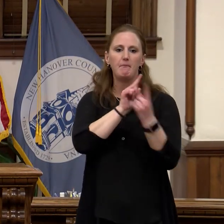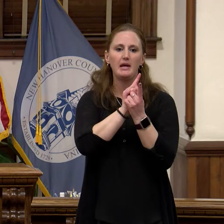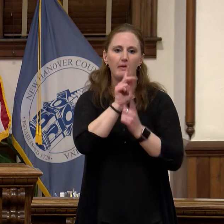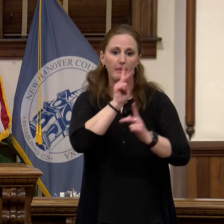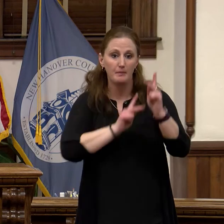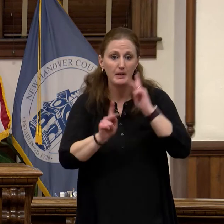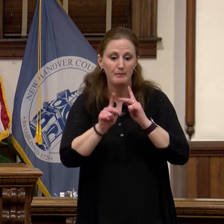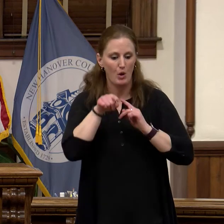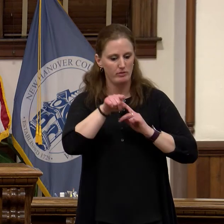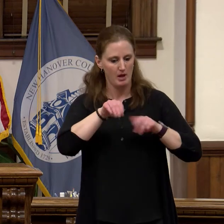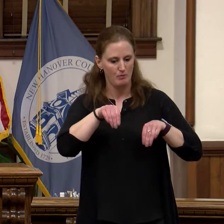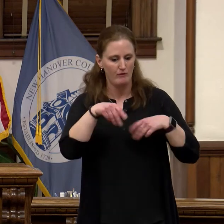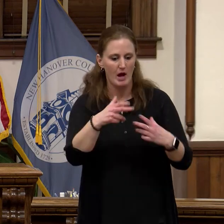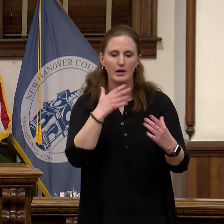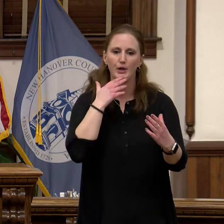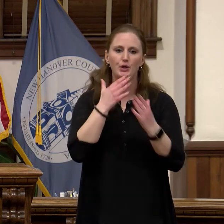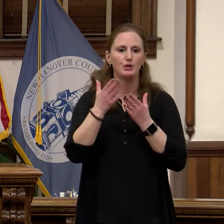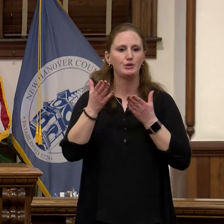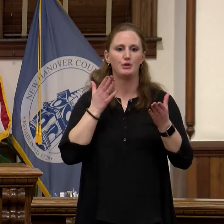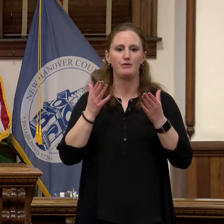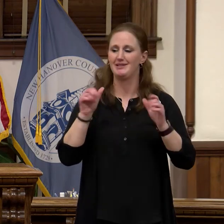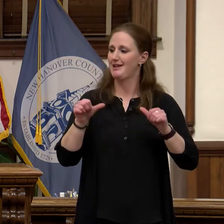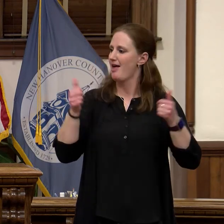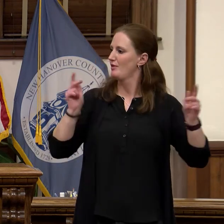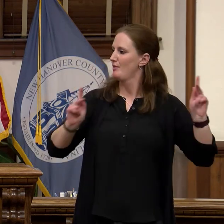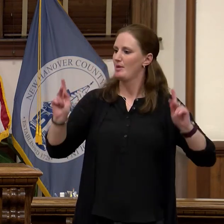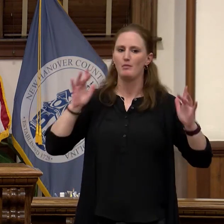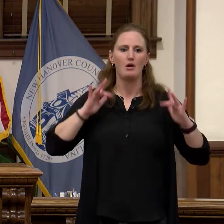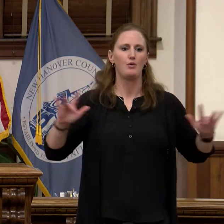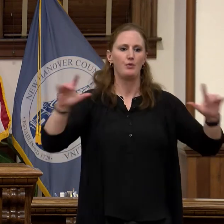providing a service that no one else in our community is. They are filling a gap